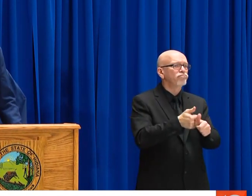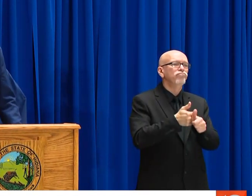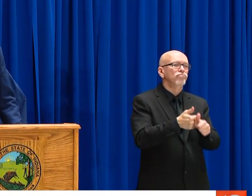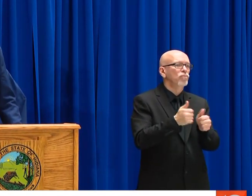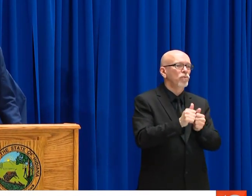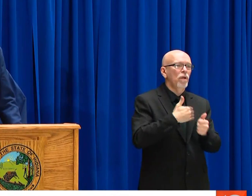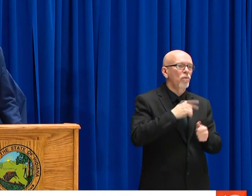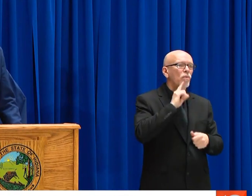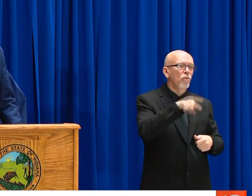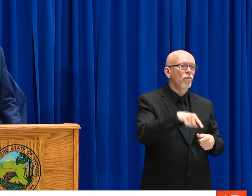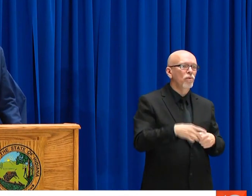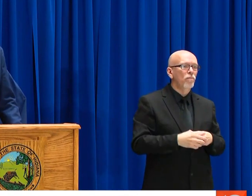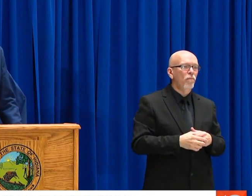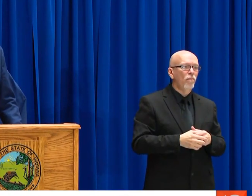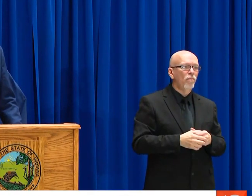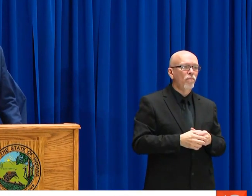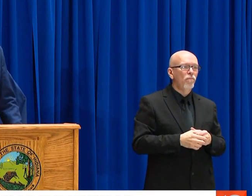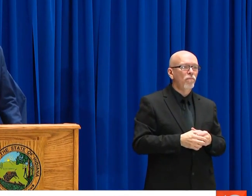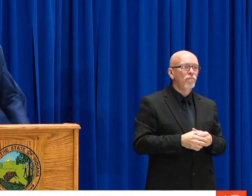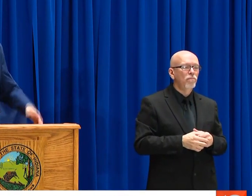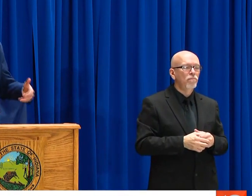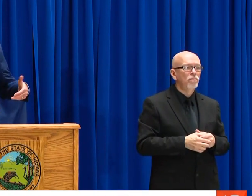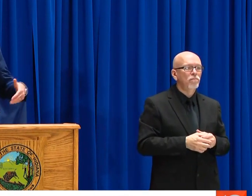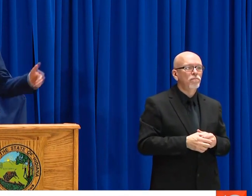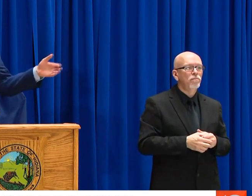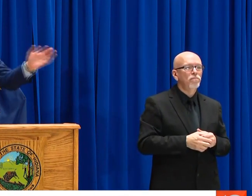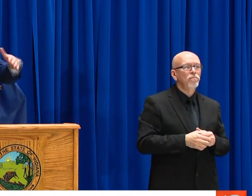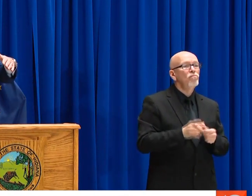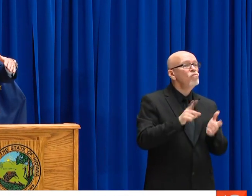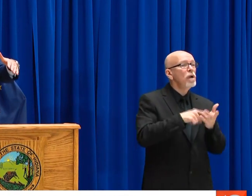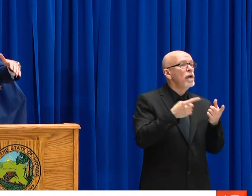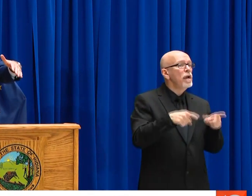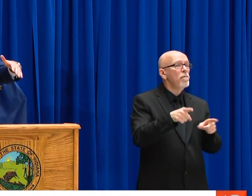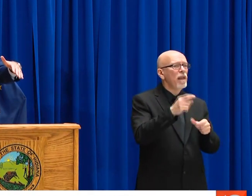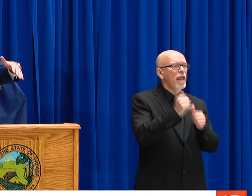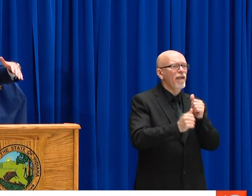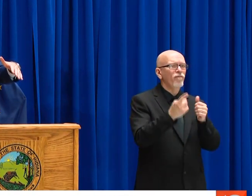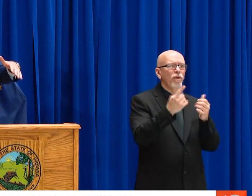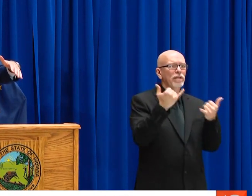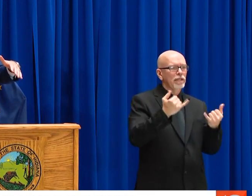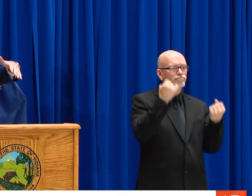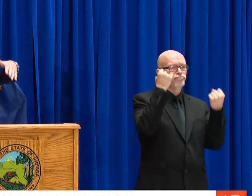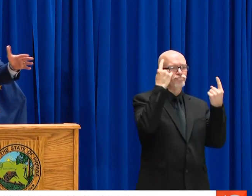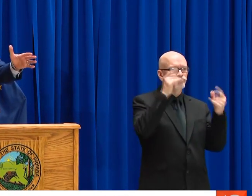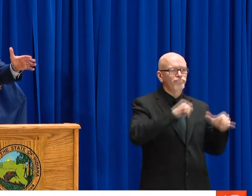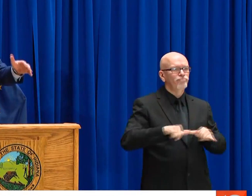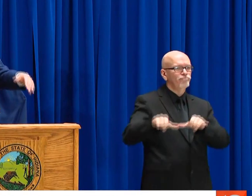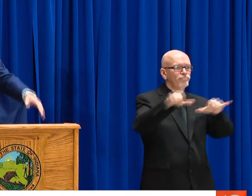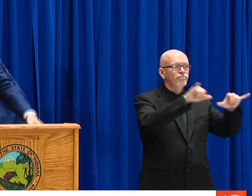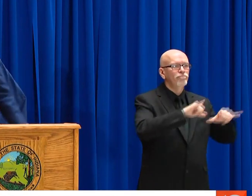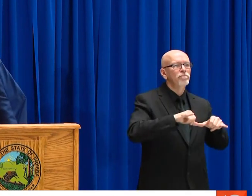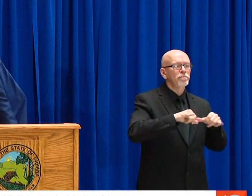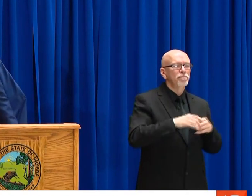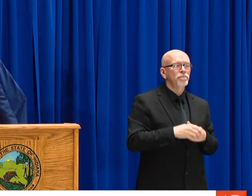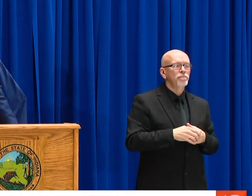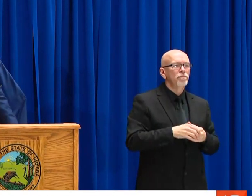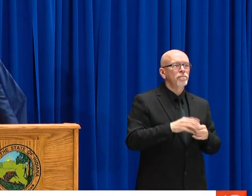AND BY THE WAY, 99.99 PERCENT OF HOOSIERS OUT THERE ARE